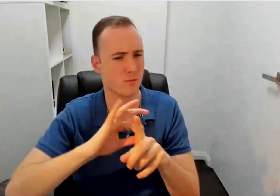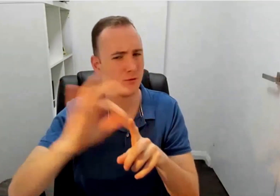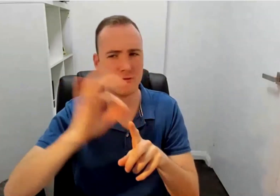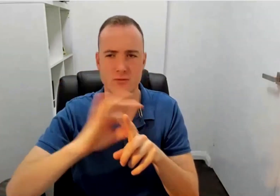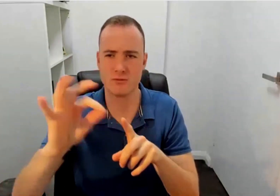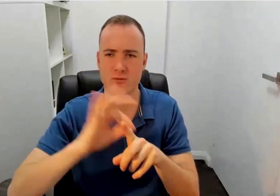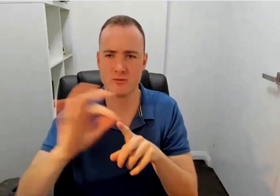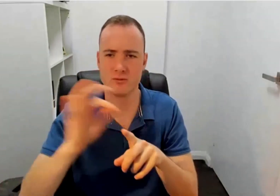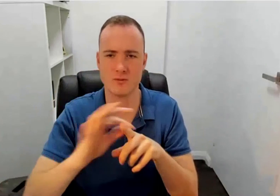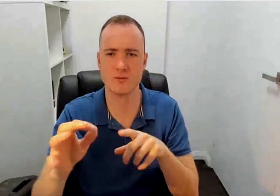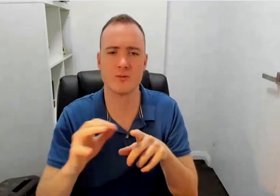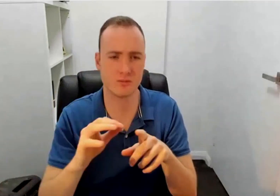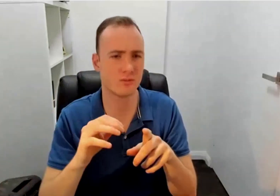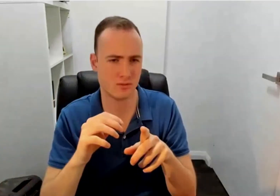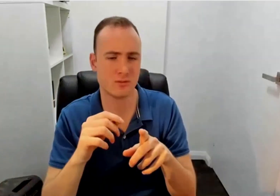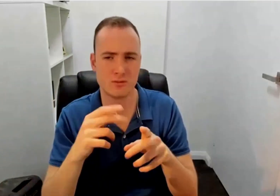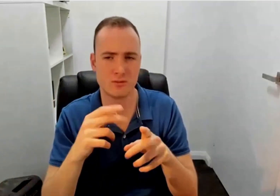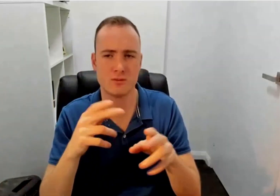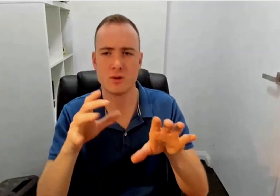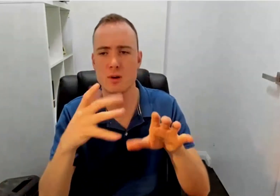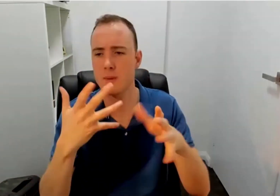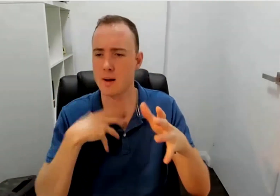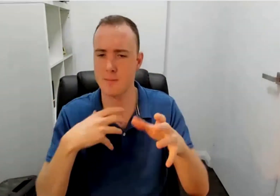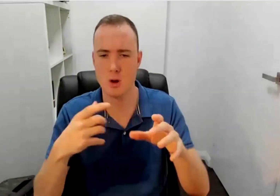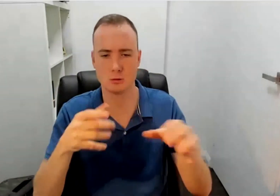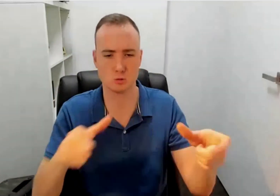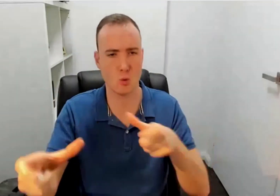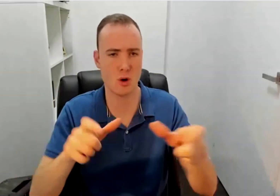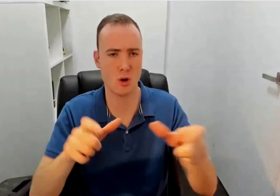And I feel like online platforms also just need a bit of work